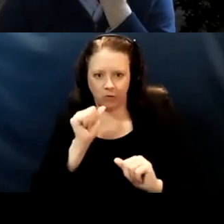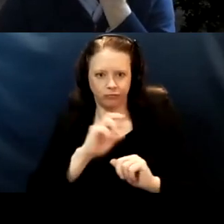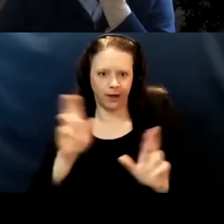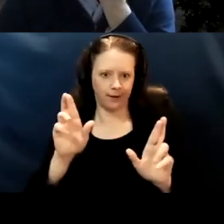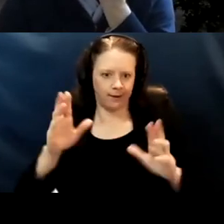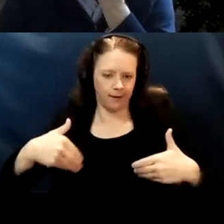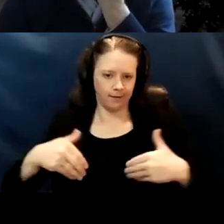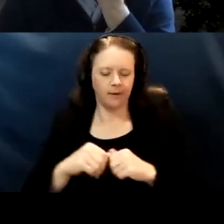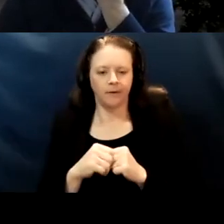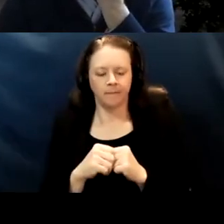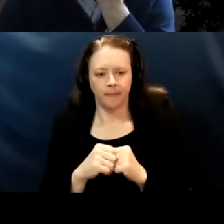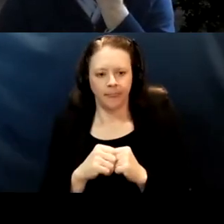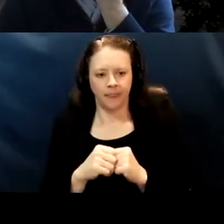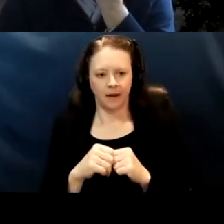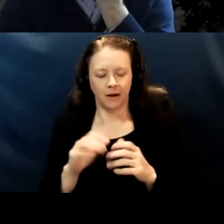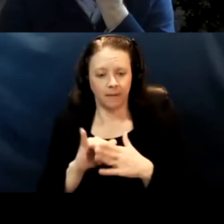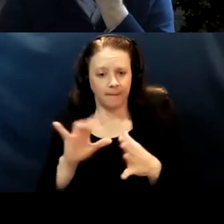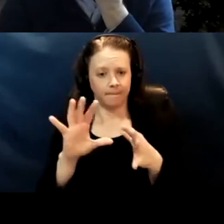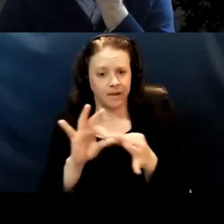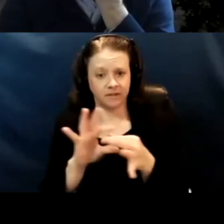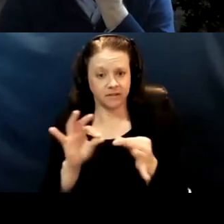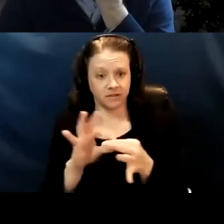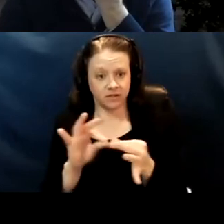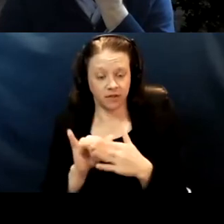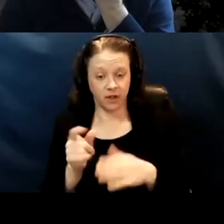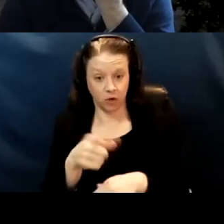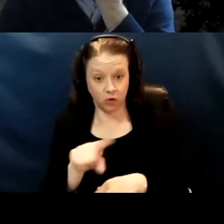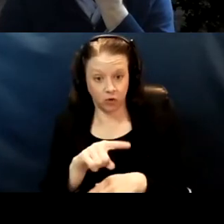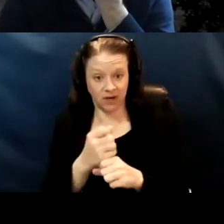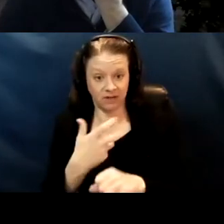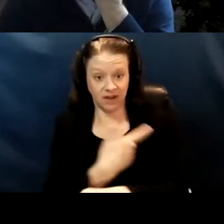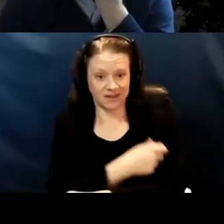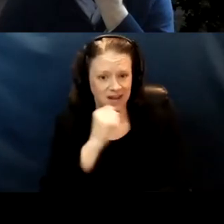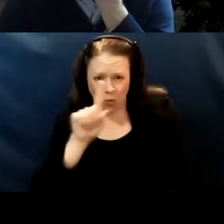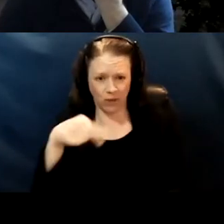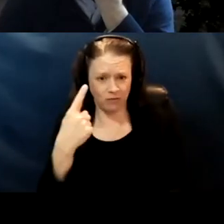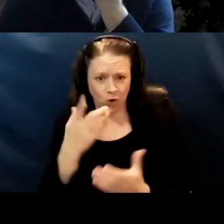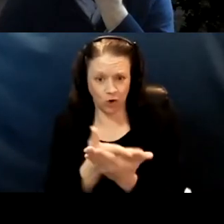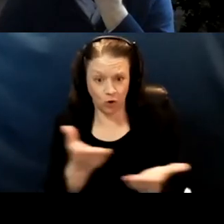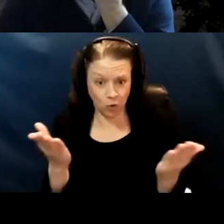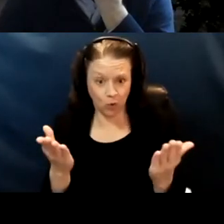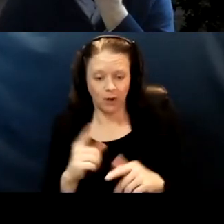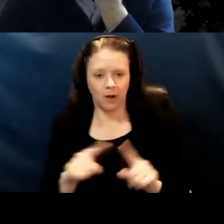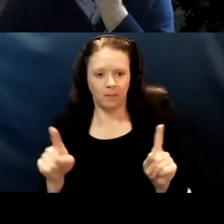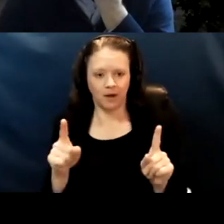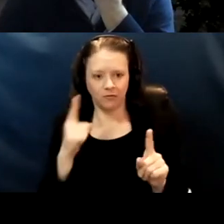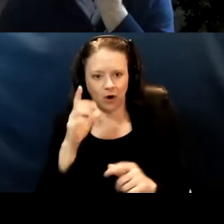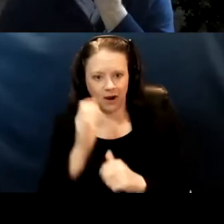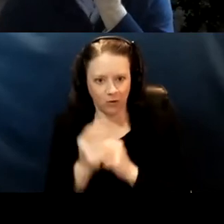Is the message that you're getting vaccinated not just for you, but for everyone around you